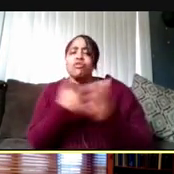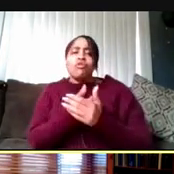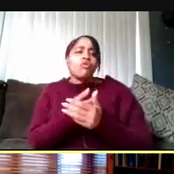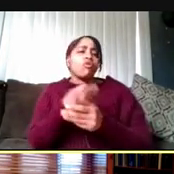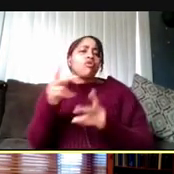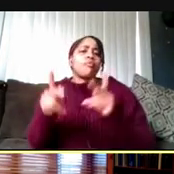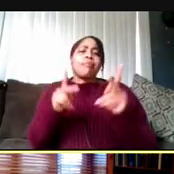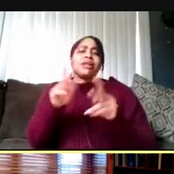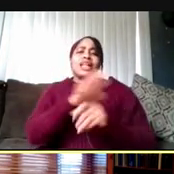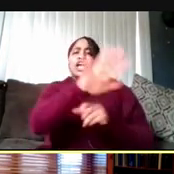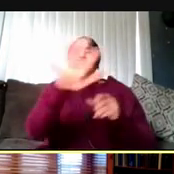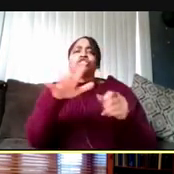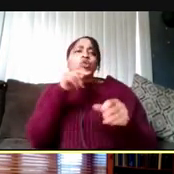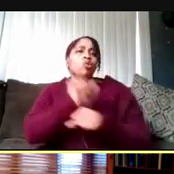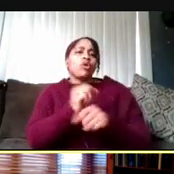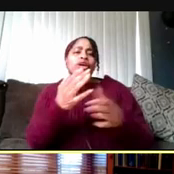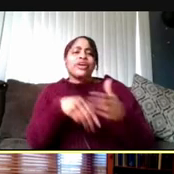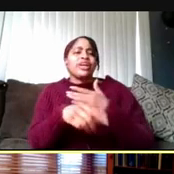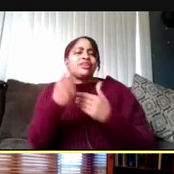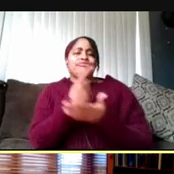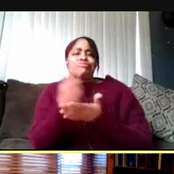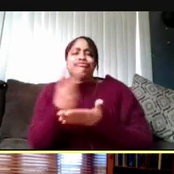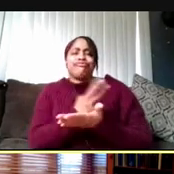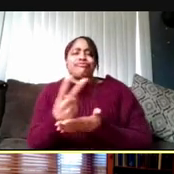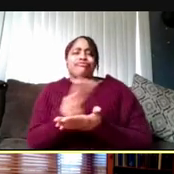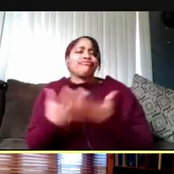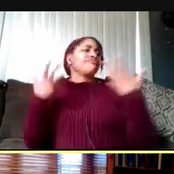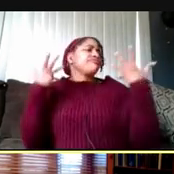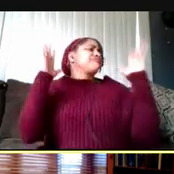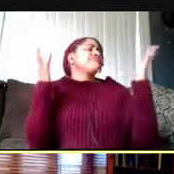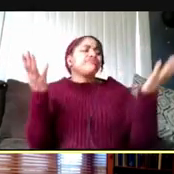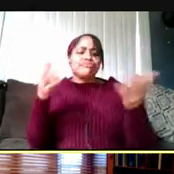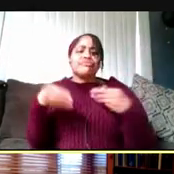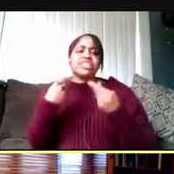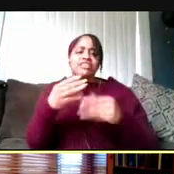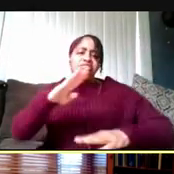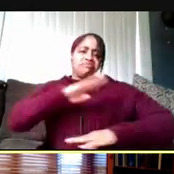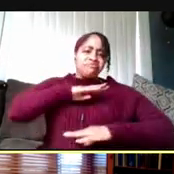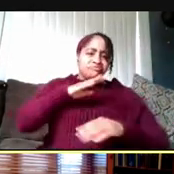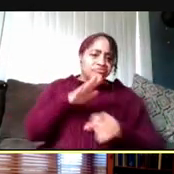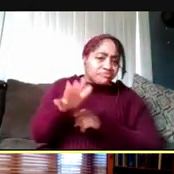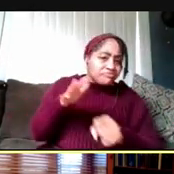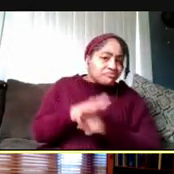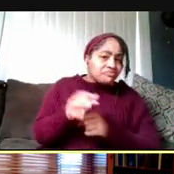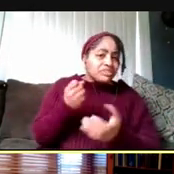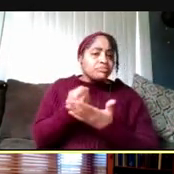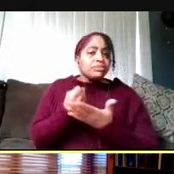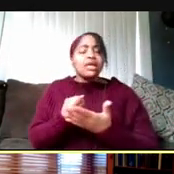that work here in a matter of a couple of weeks, given adequate supply. The other thing I'm working hard to do,